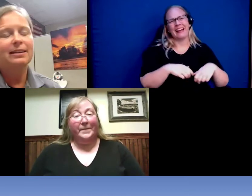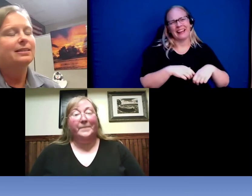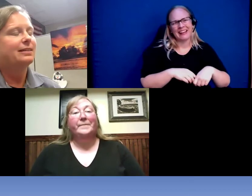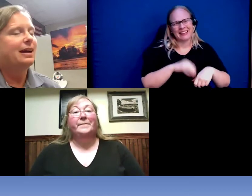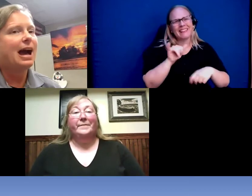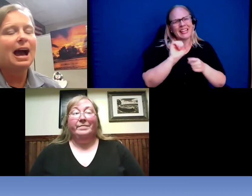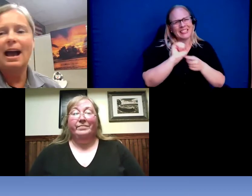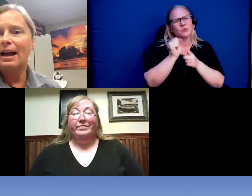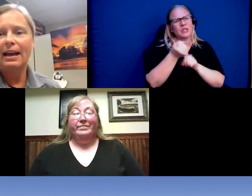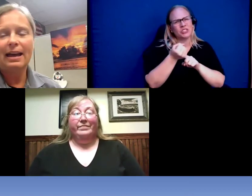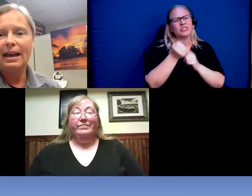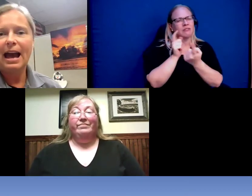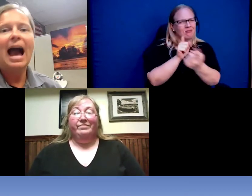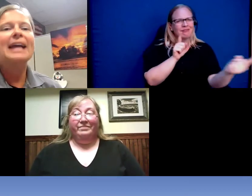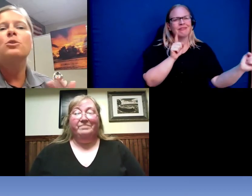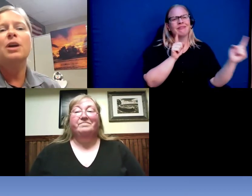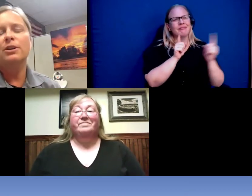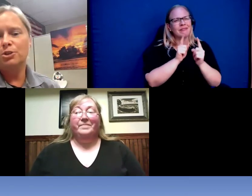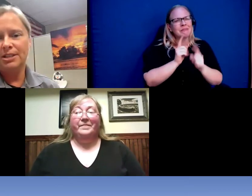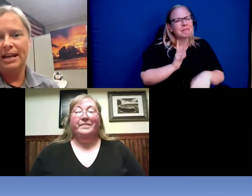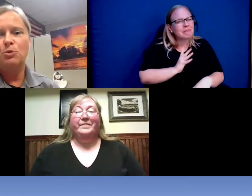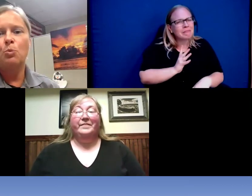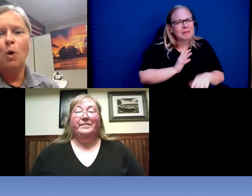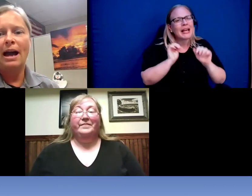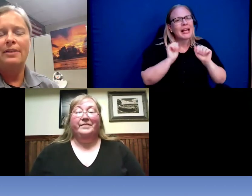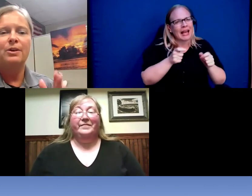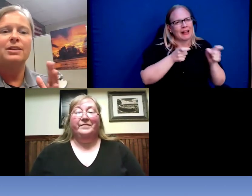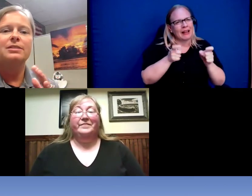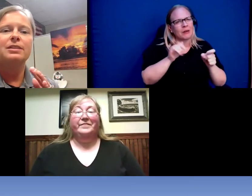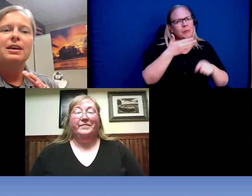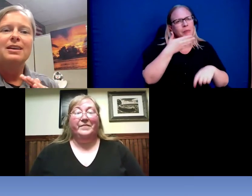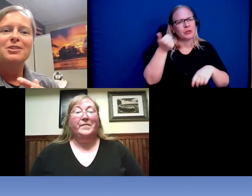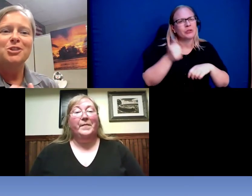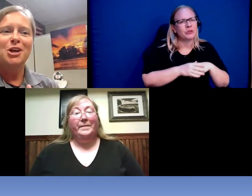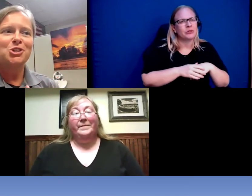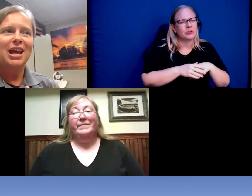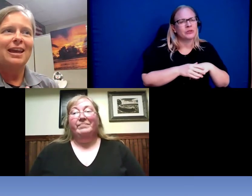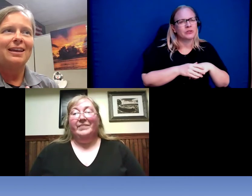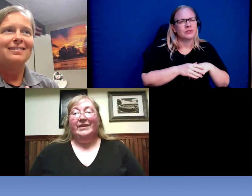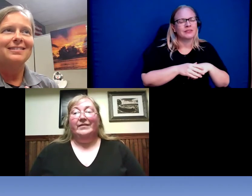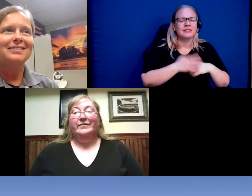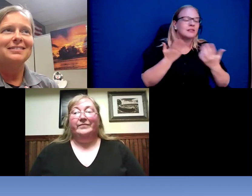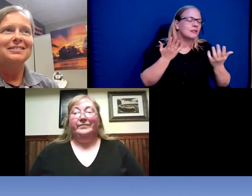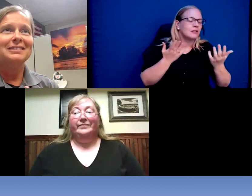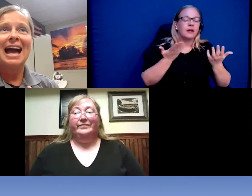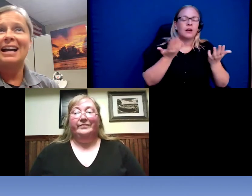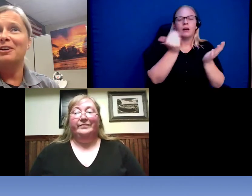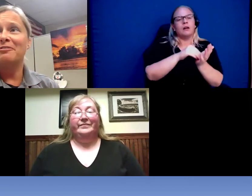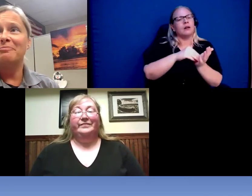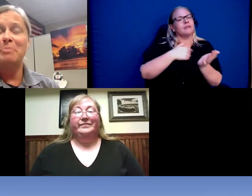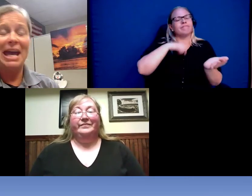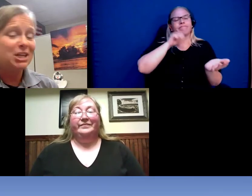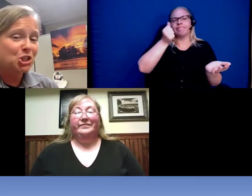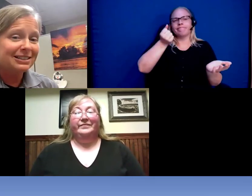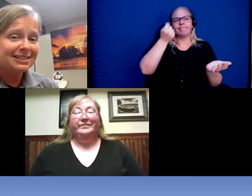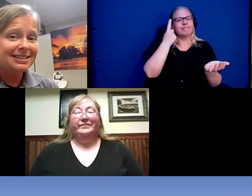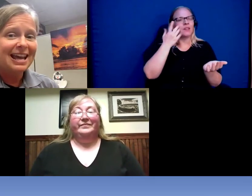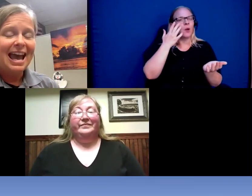, I don't understand why there is such a lack of patience